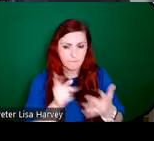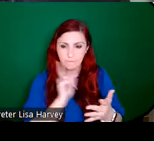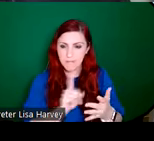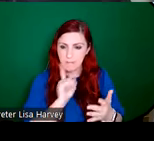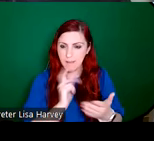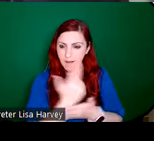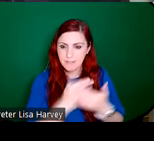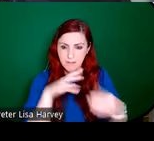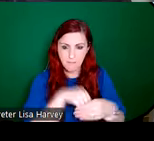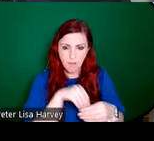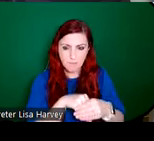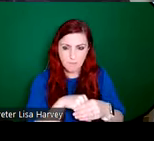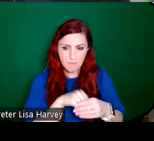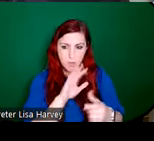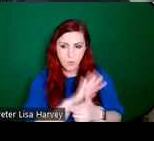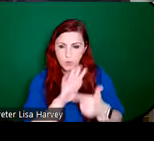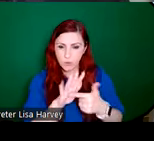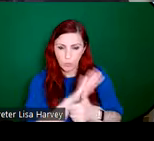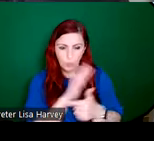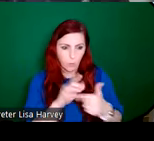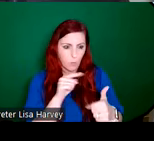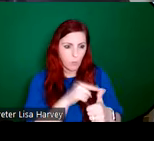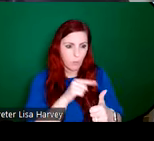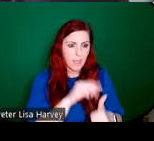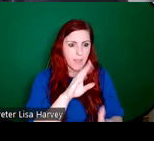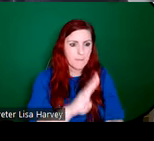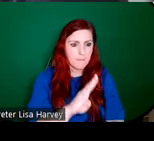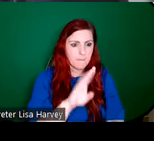artists associated with An Túr Ghloine are Wilhelmina Geddes, Catherine O'Brien,